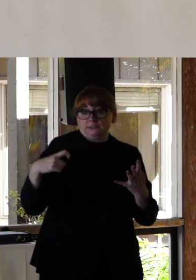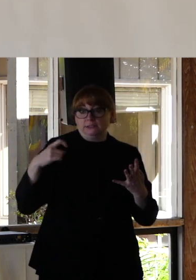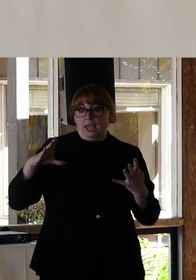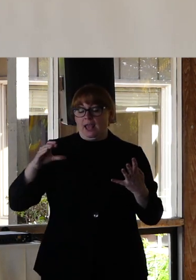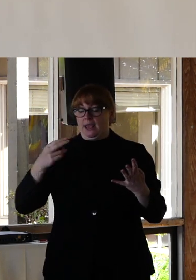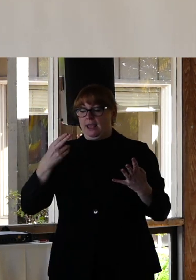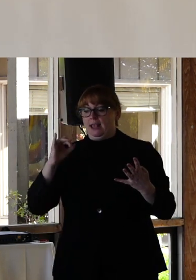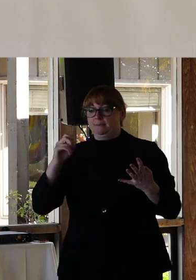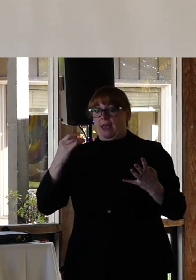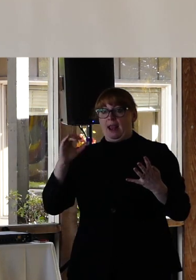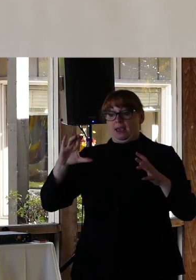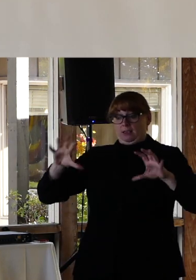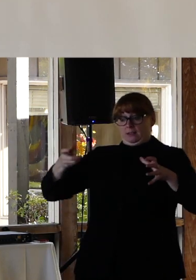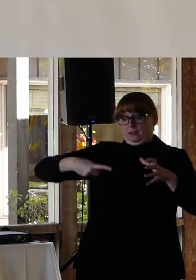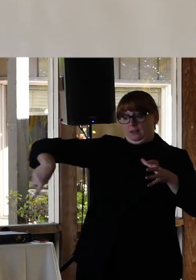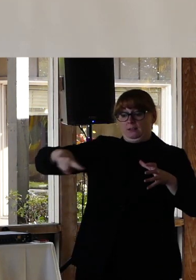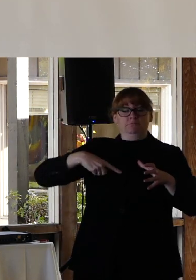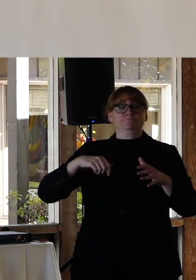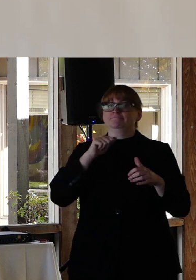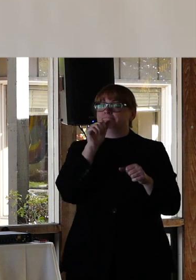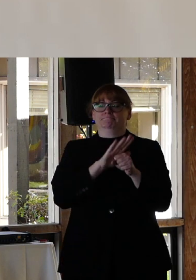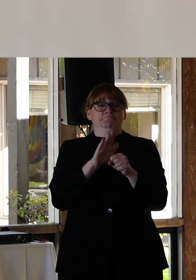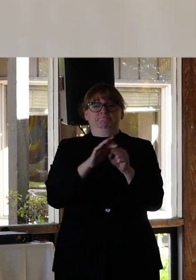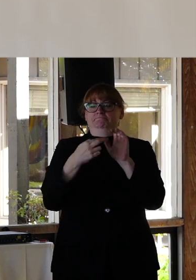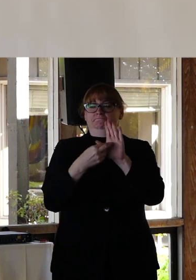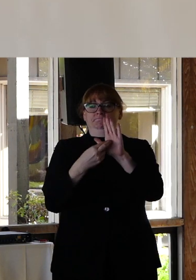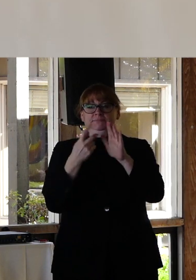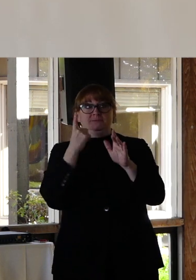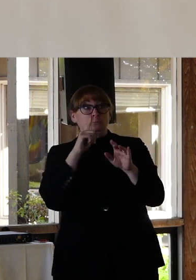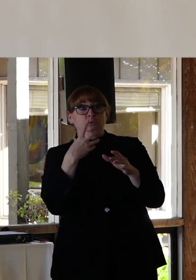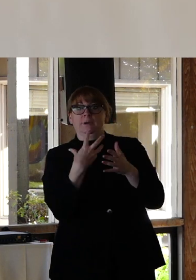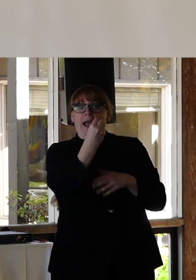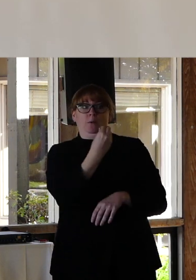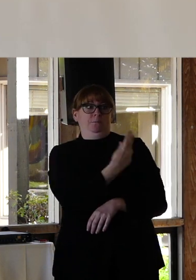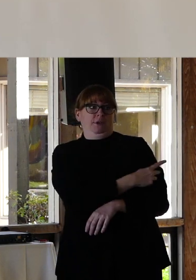are statistically under represented in accessing outpatient mental health